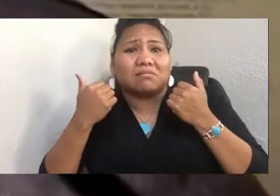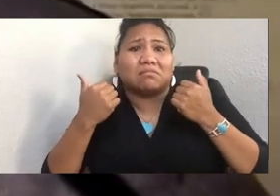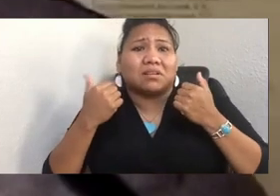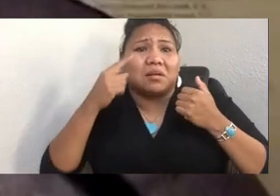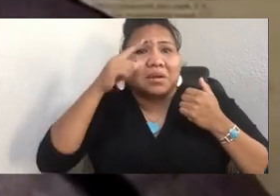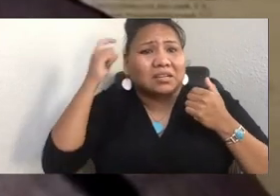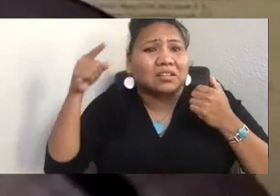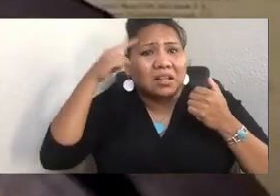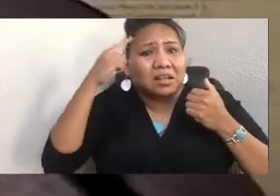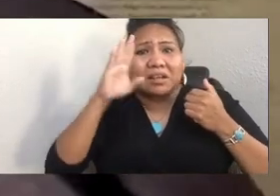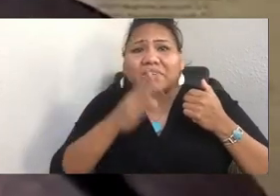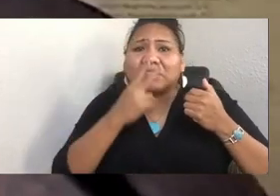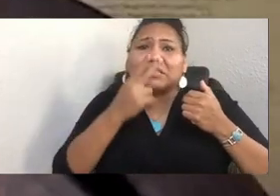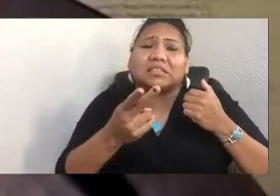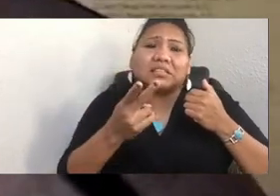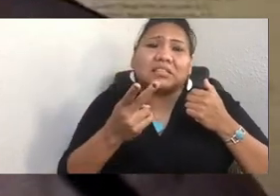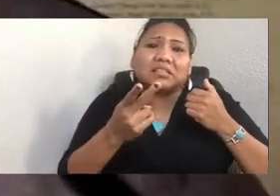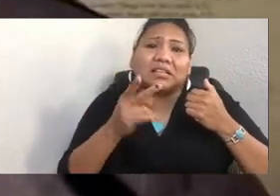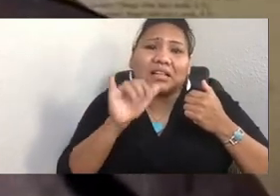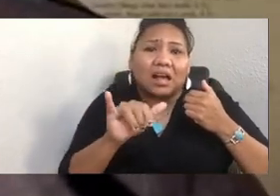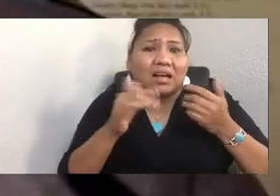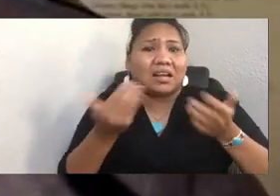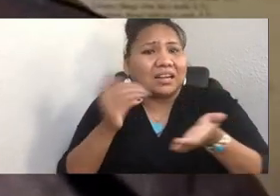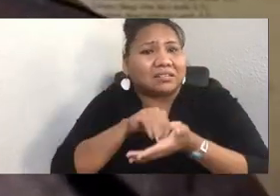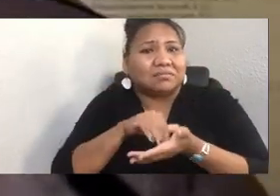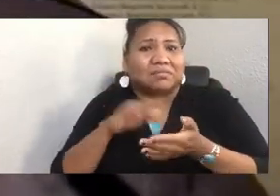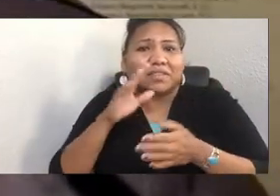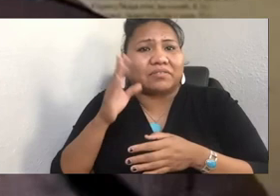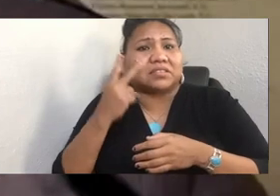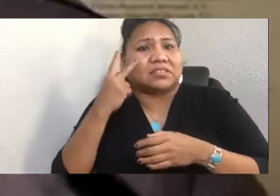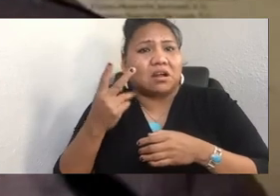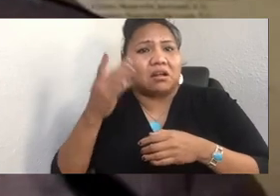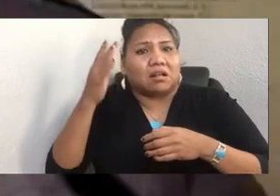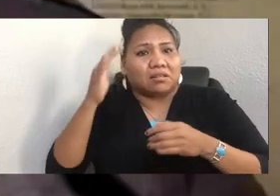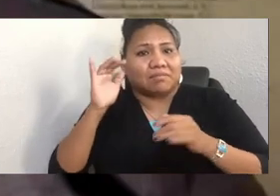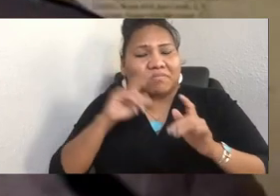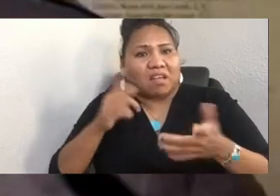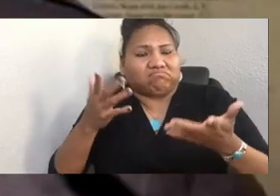She never thought that would ever happen again. And those are the spaces where we can really